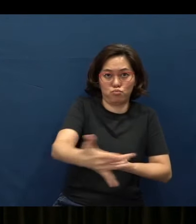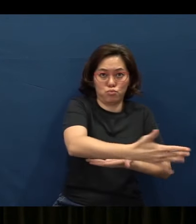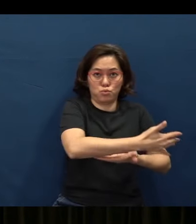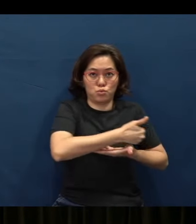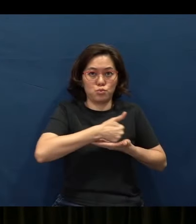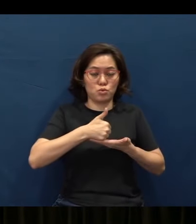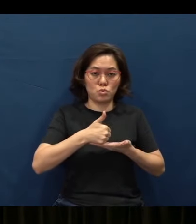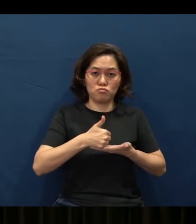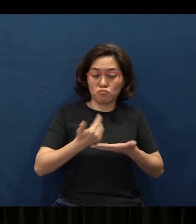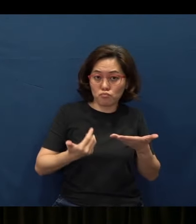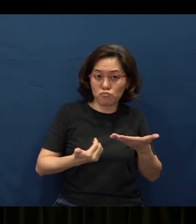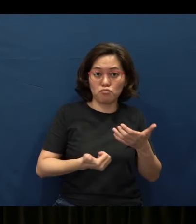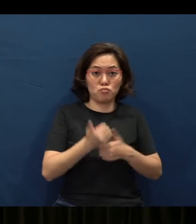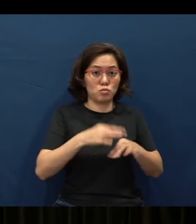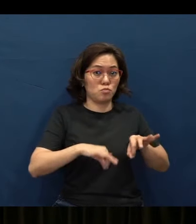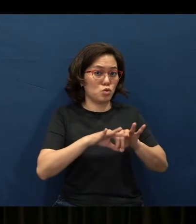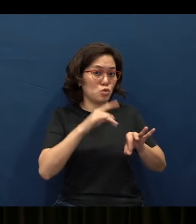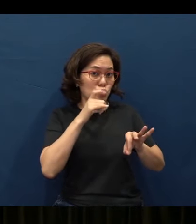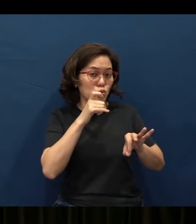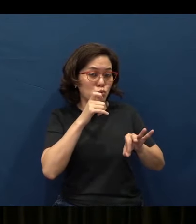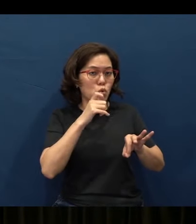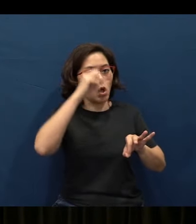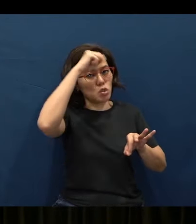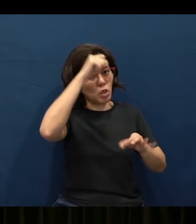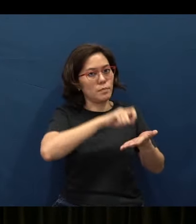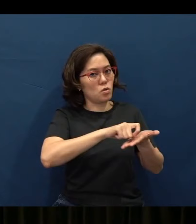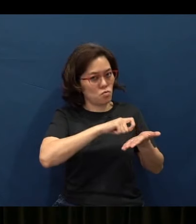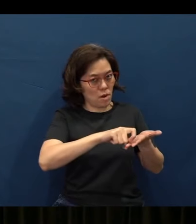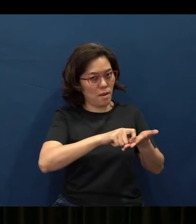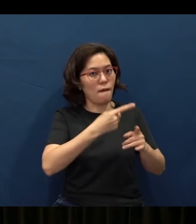chiefly by Solomon and written also by Solomon.